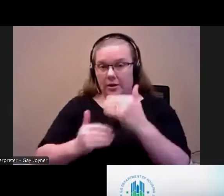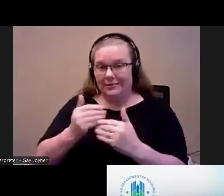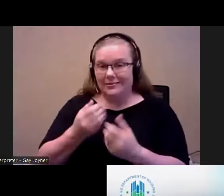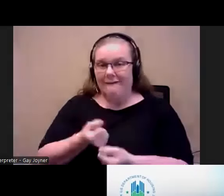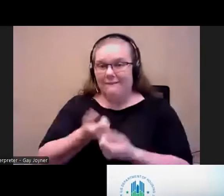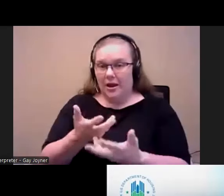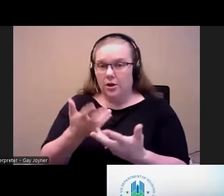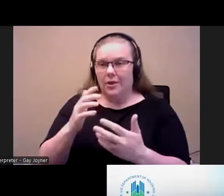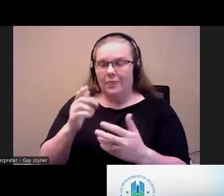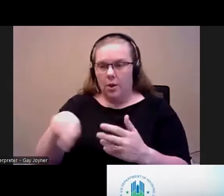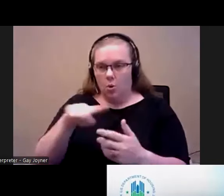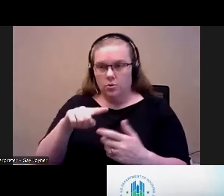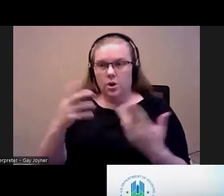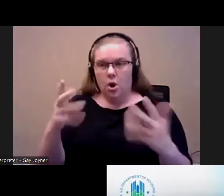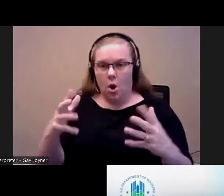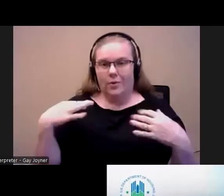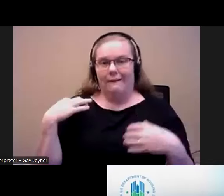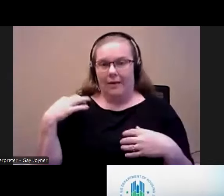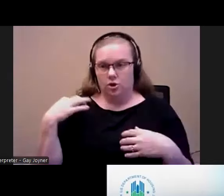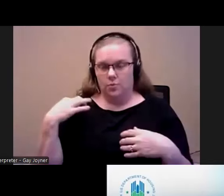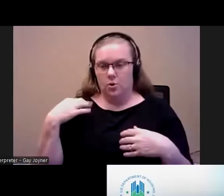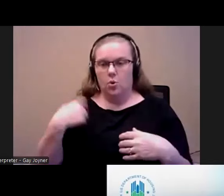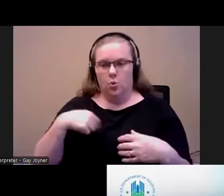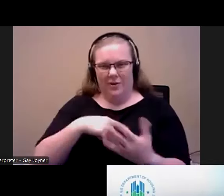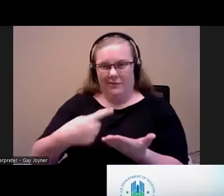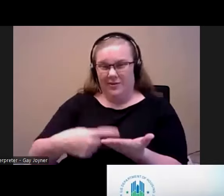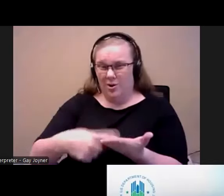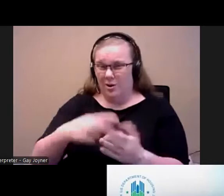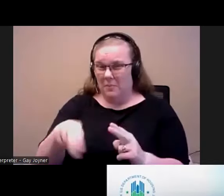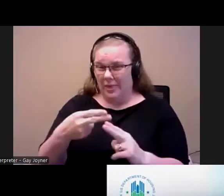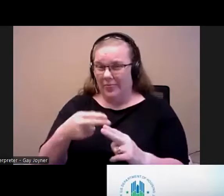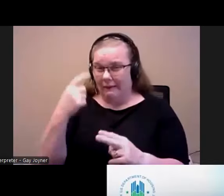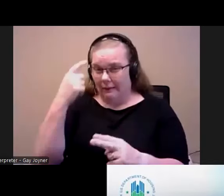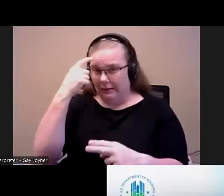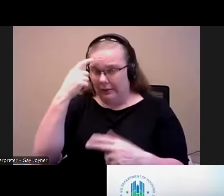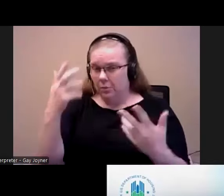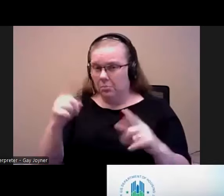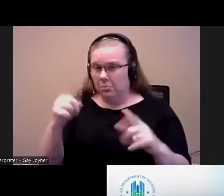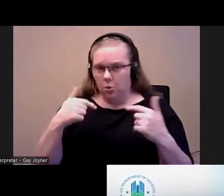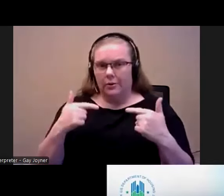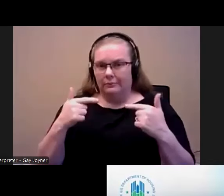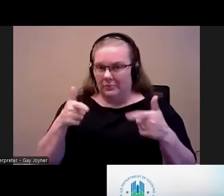for mainstream project-based vouchers which are that we've covered, but I will let you jump in.